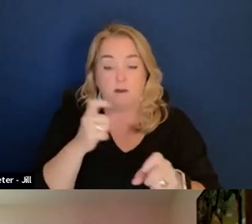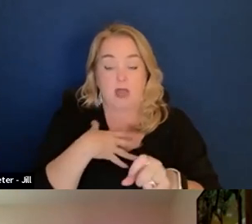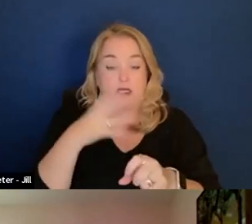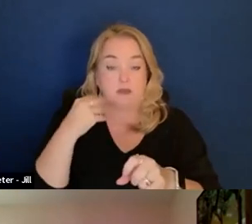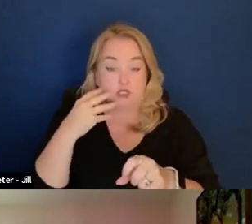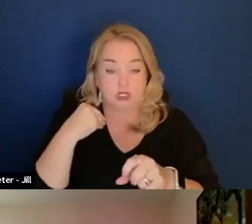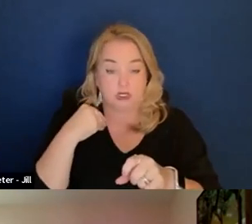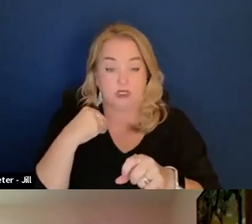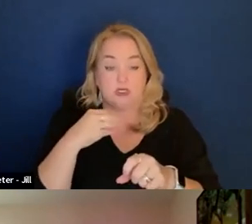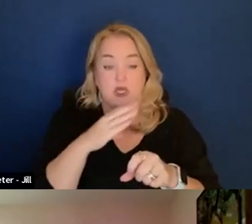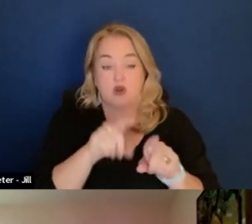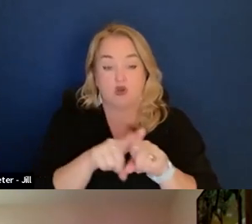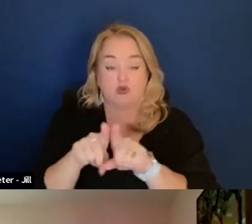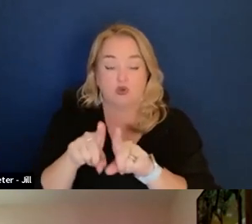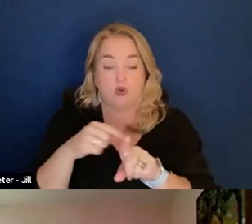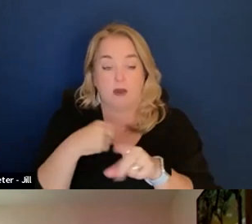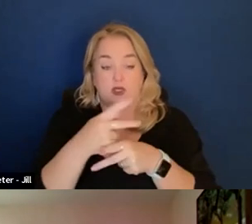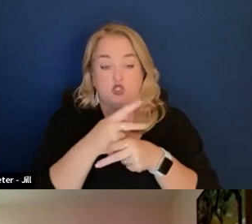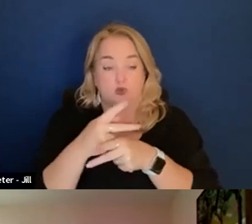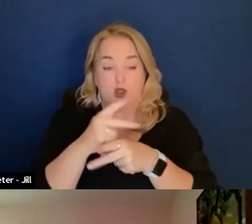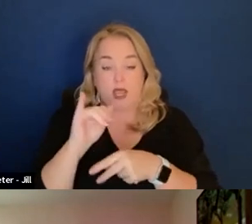I also have been a supervisory IT specialist.